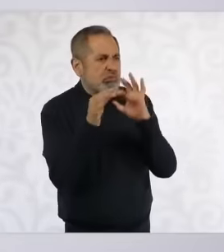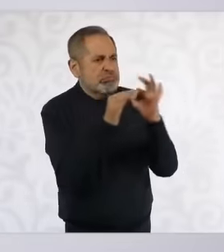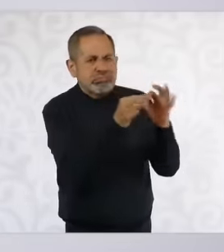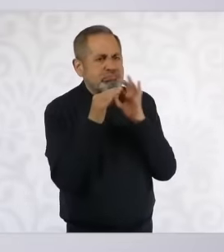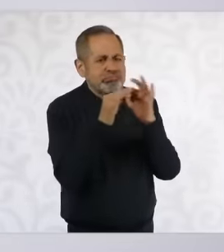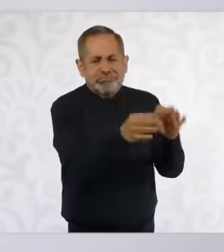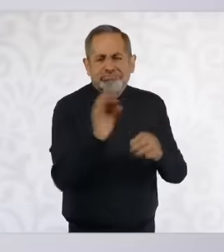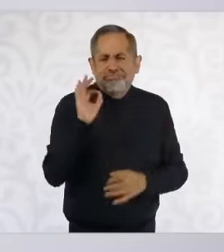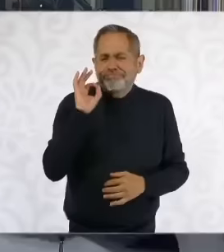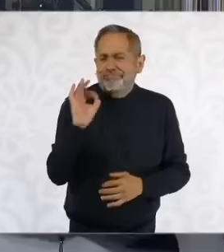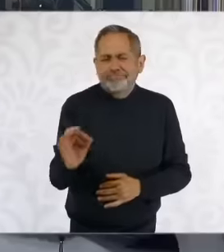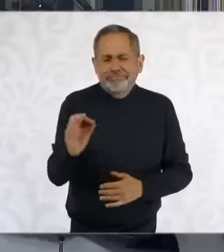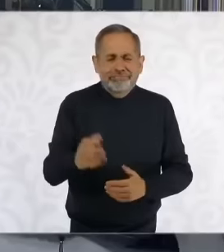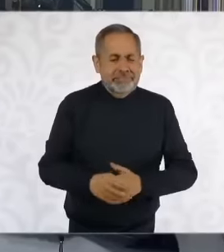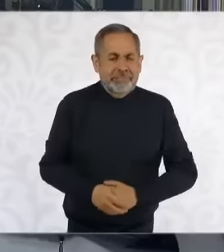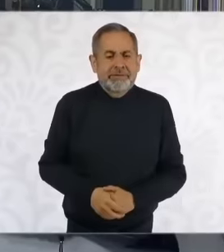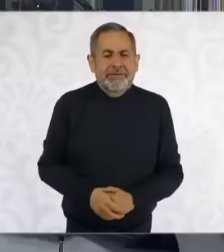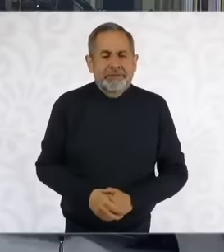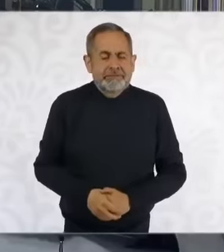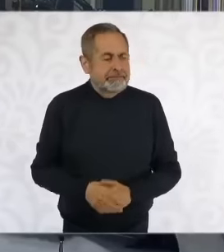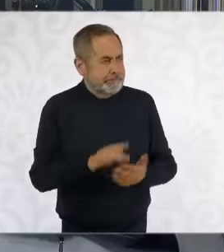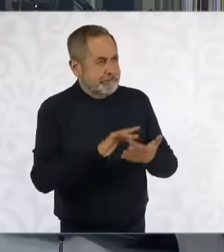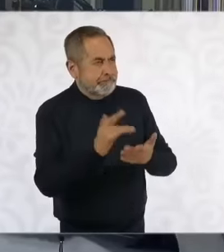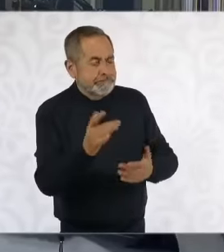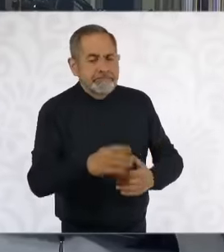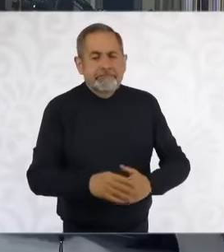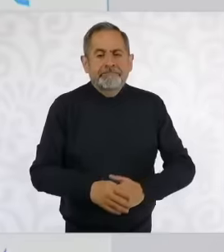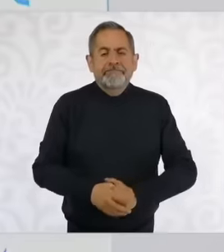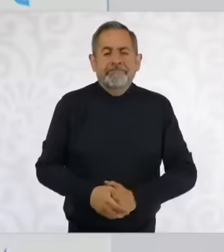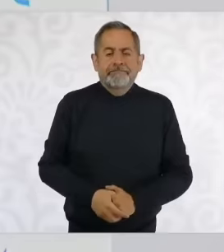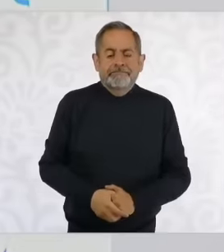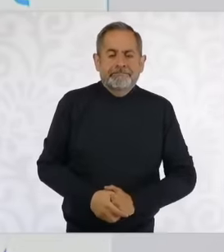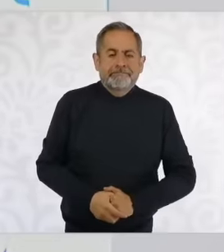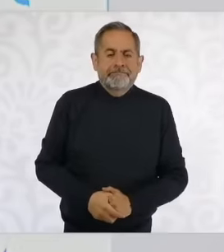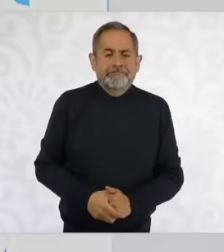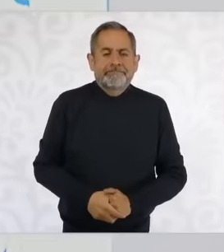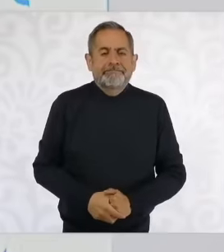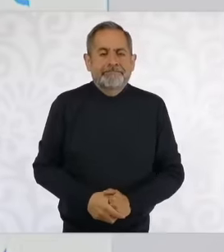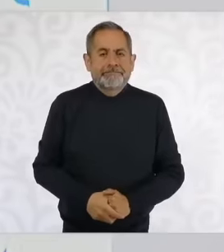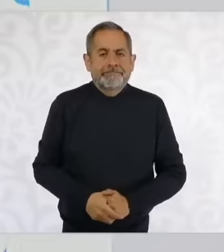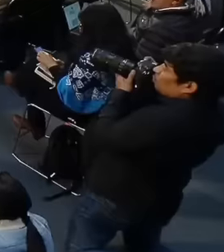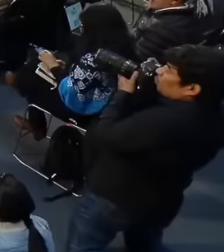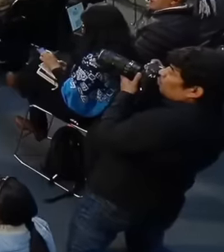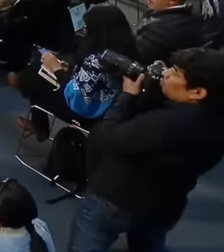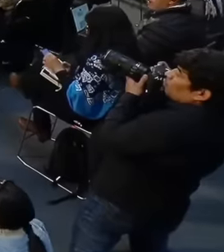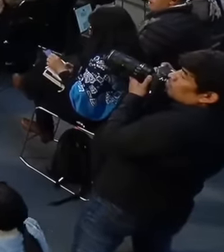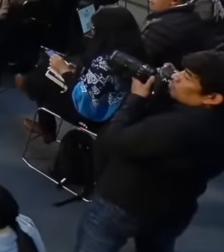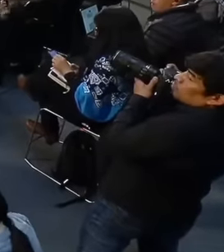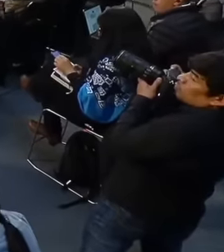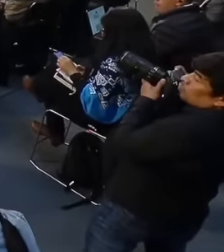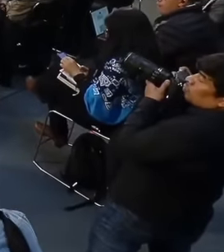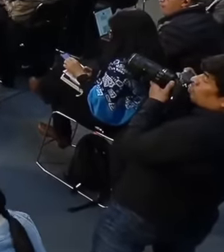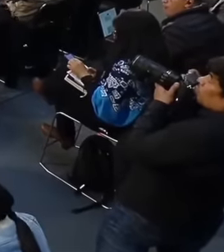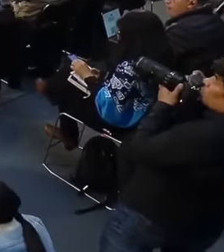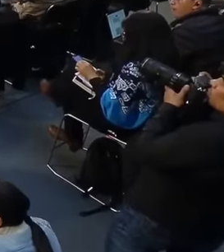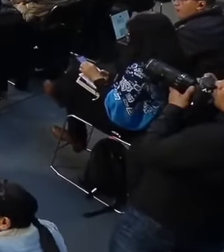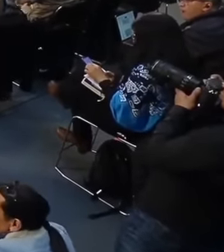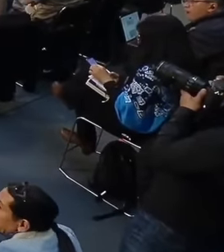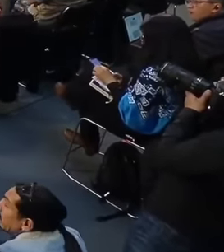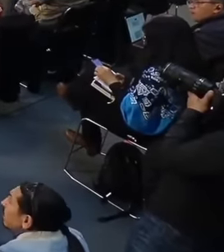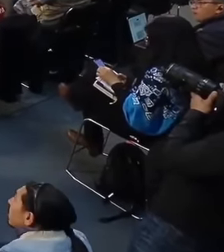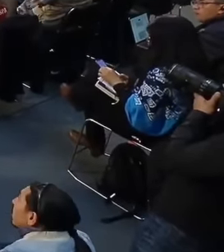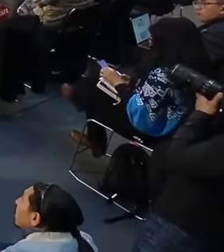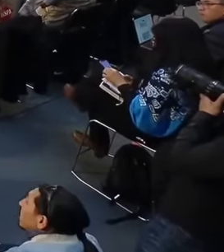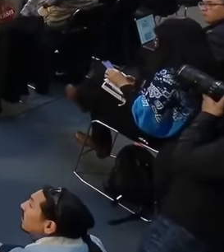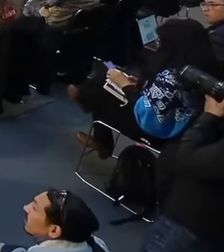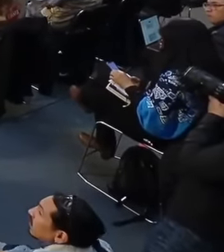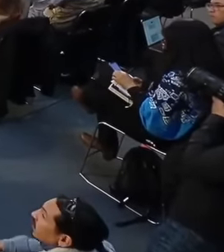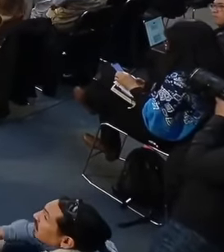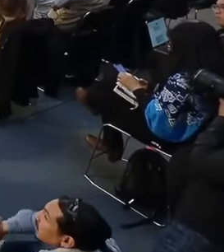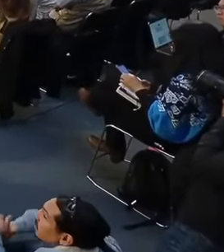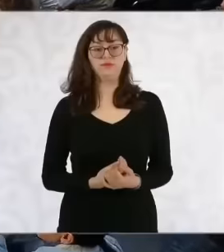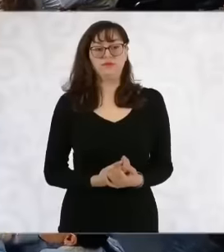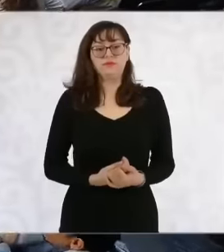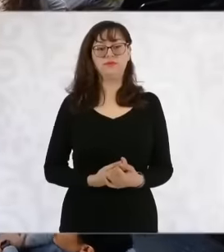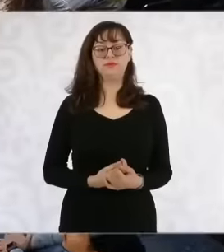thank you thank you Good days